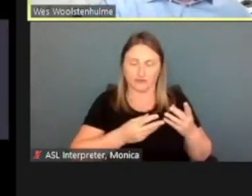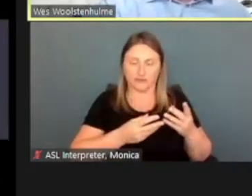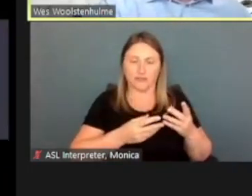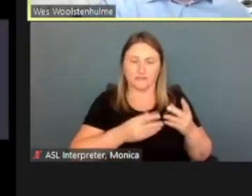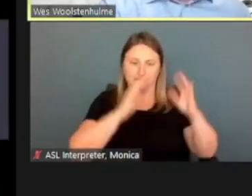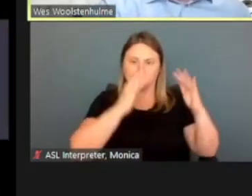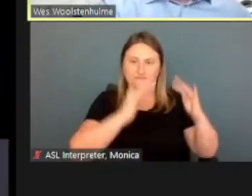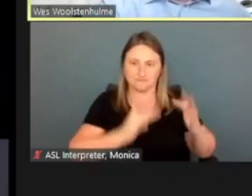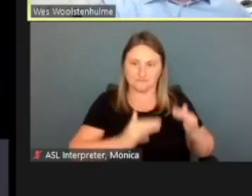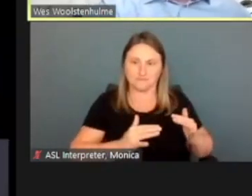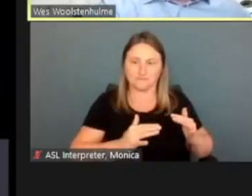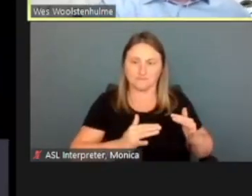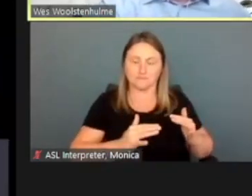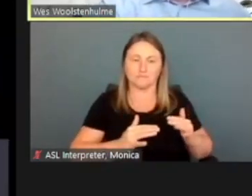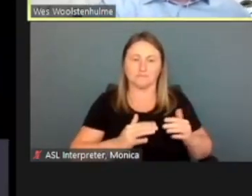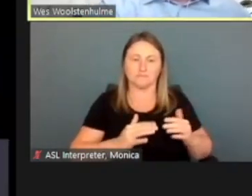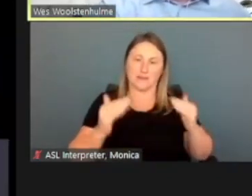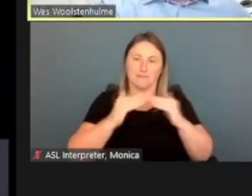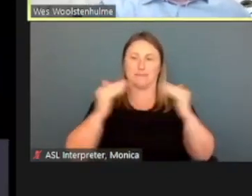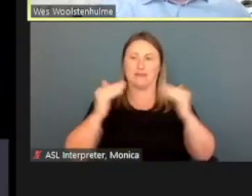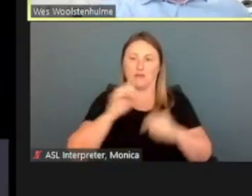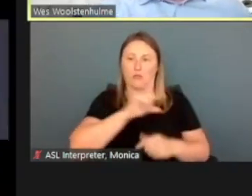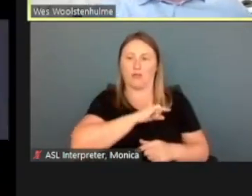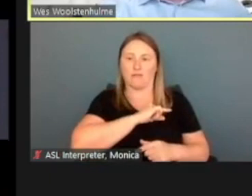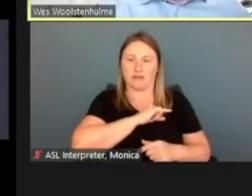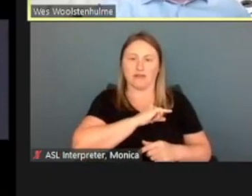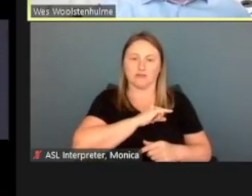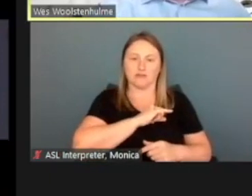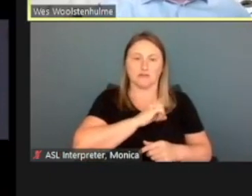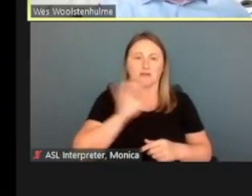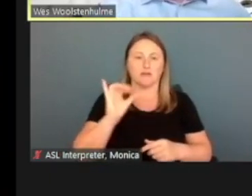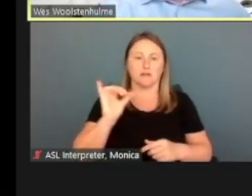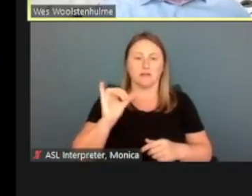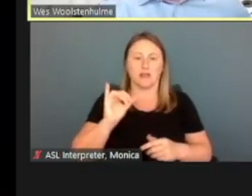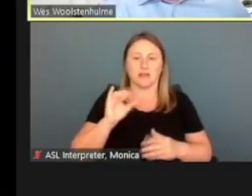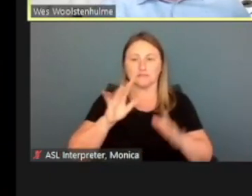and I meet the qualifications such as entering an address,